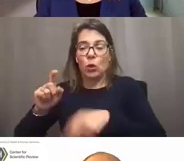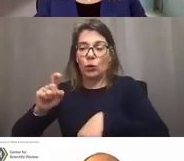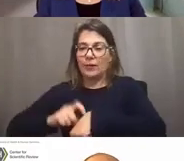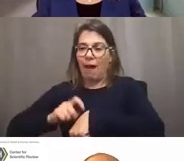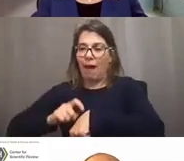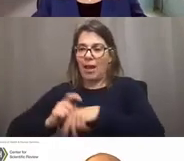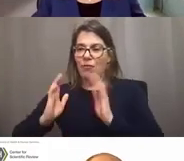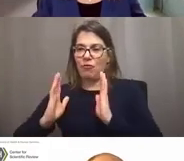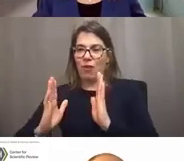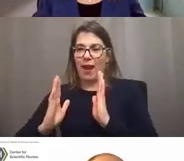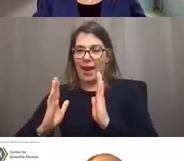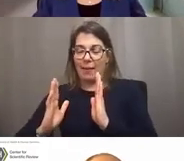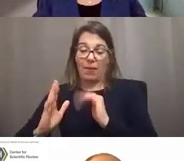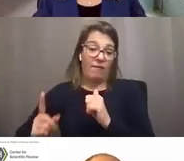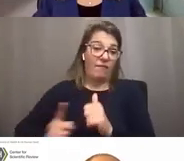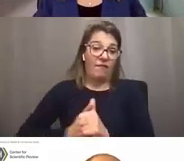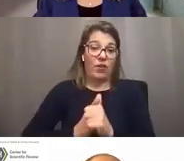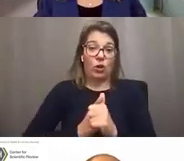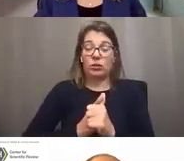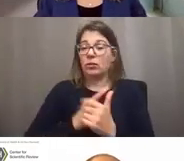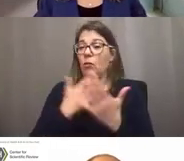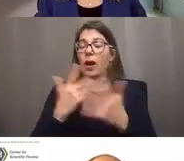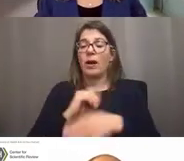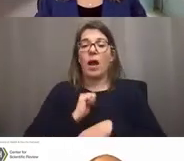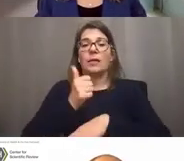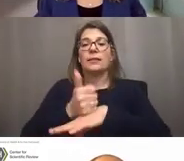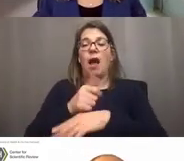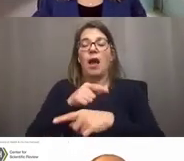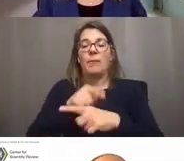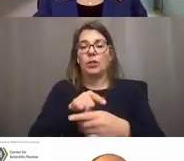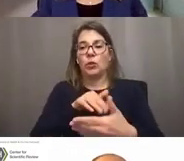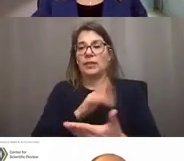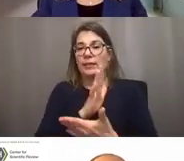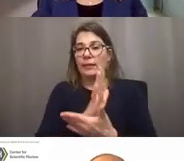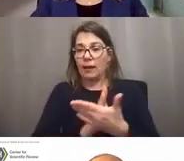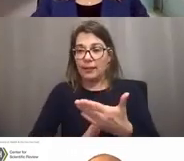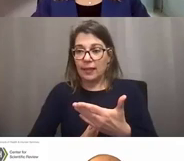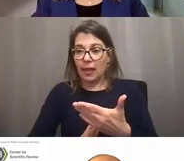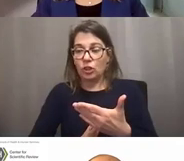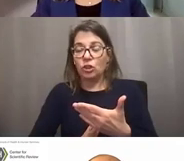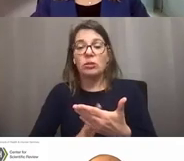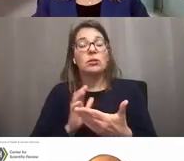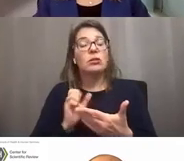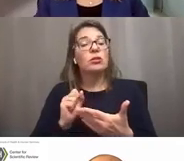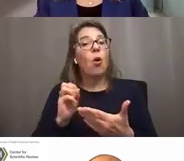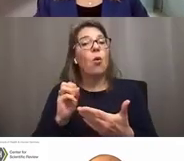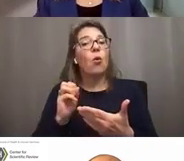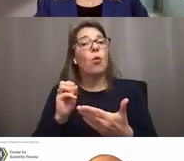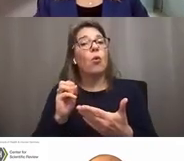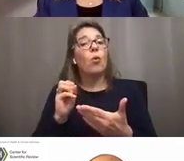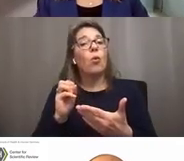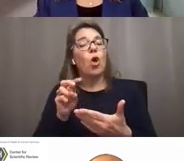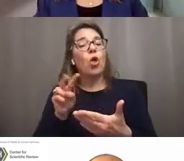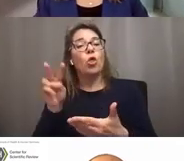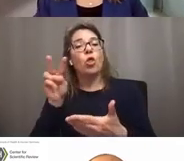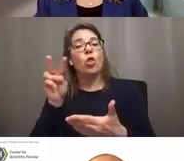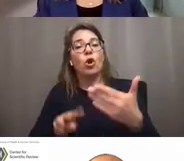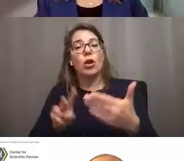and the very first thing is assignment to the study suction. So if you look in your commons account,